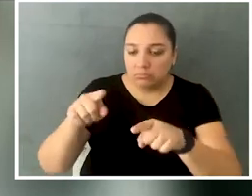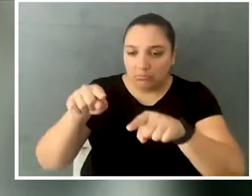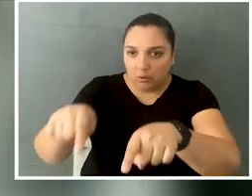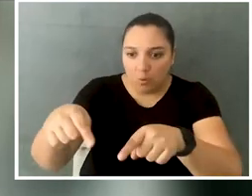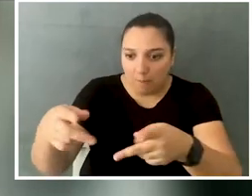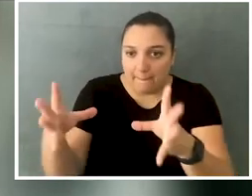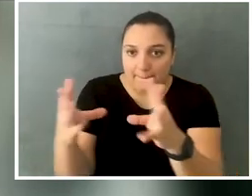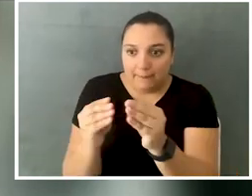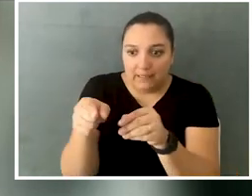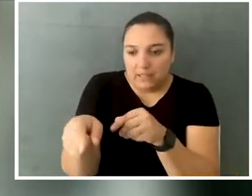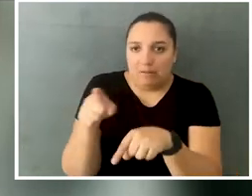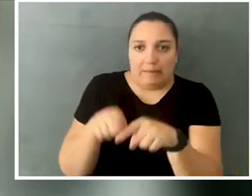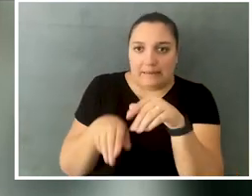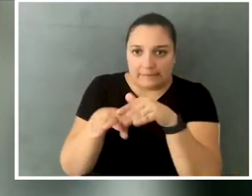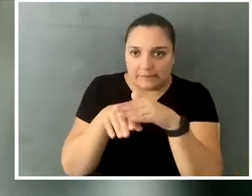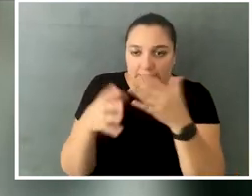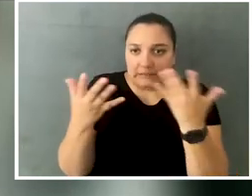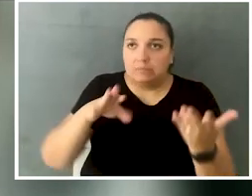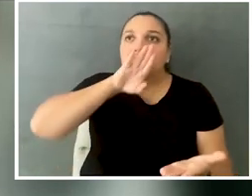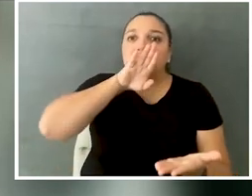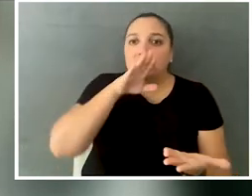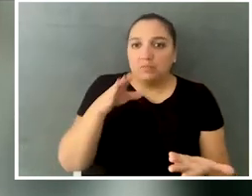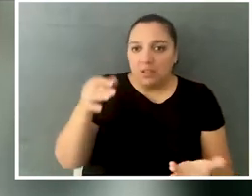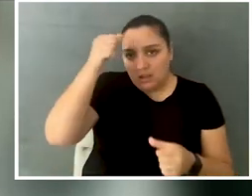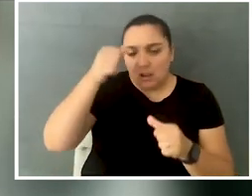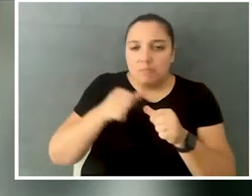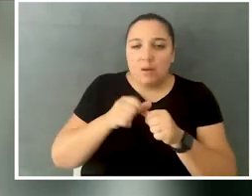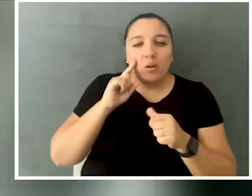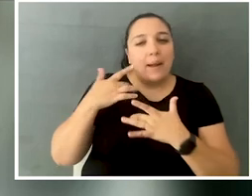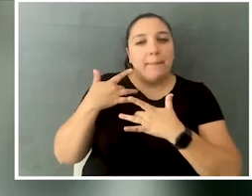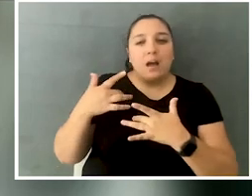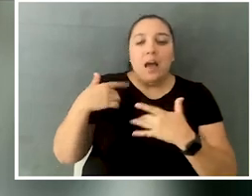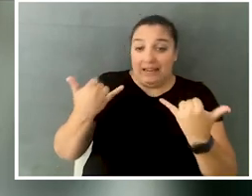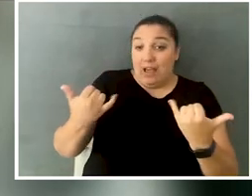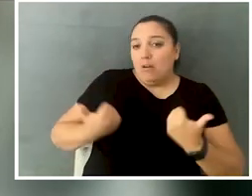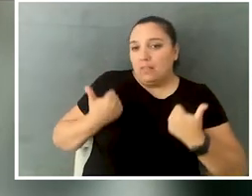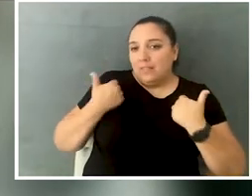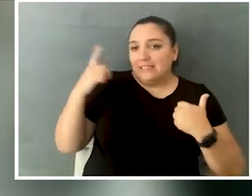Over the summer, I meet with the AAPD interns every year, because I live in DC now,